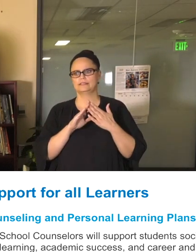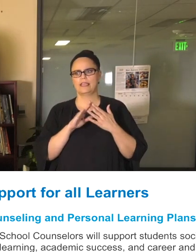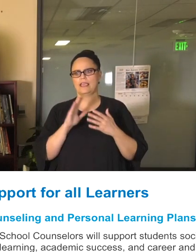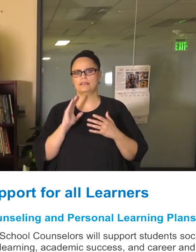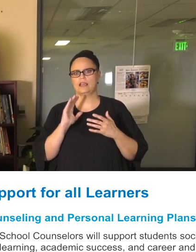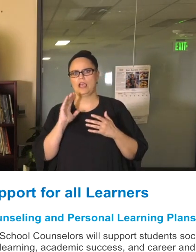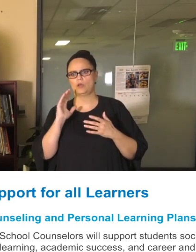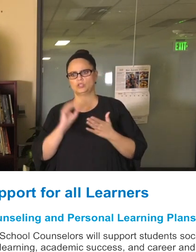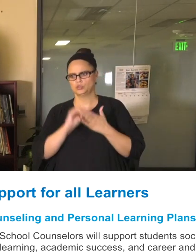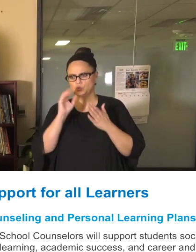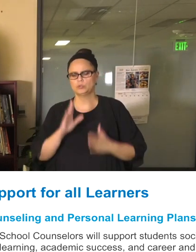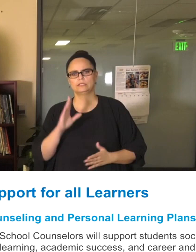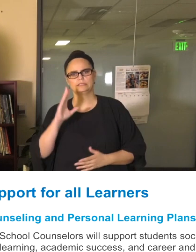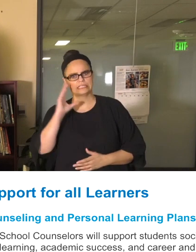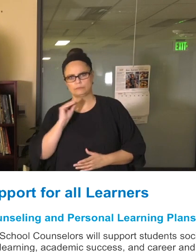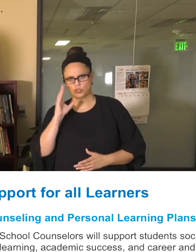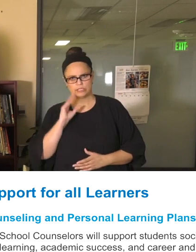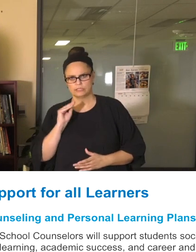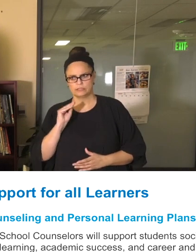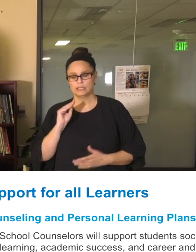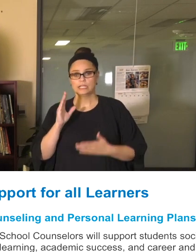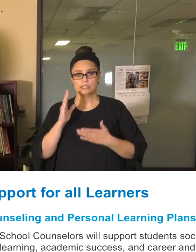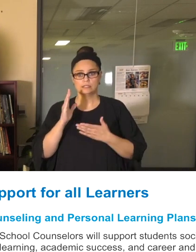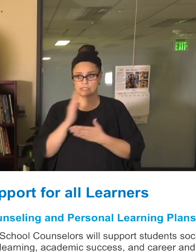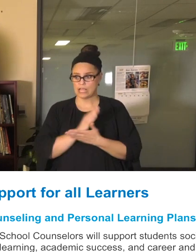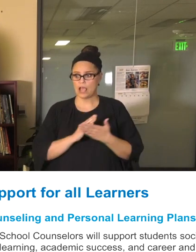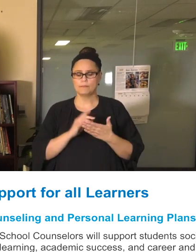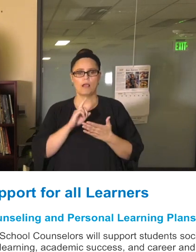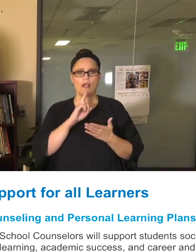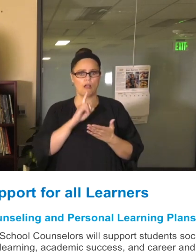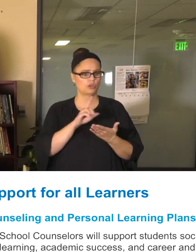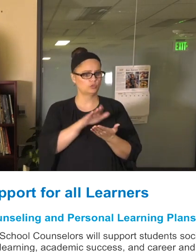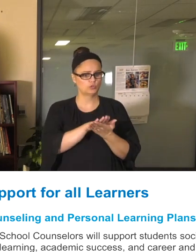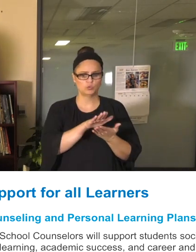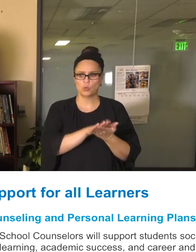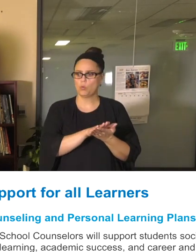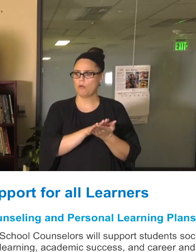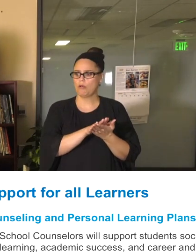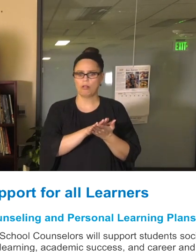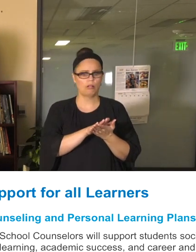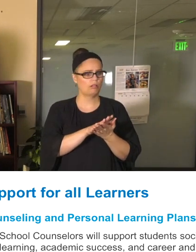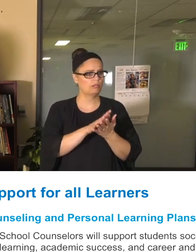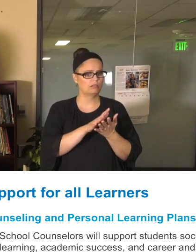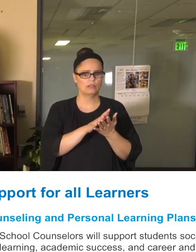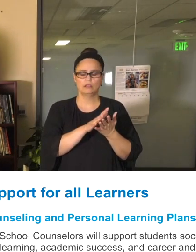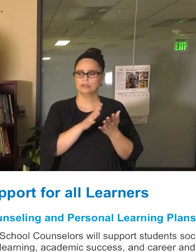daily basis. Some of them are obviously school driven. Some of them are health driven from the community. But it's been a big